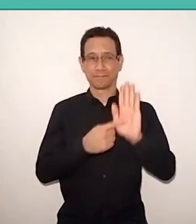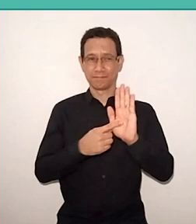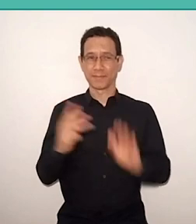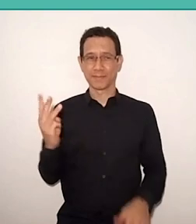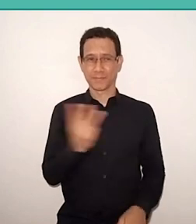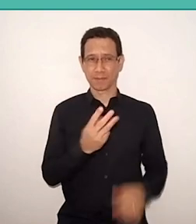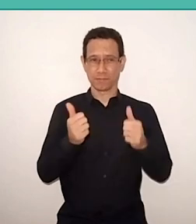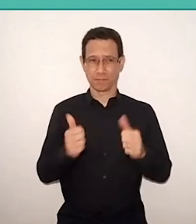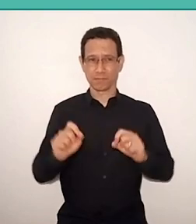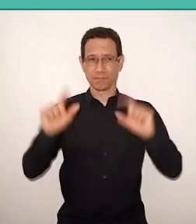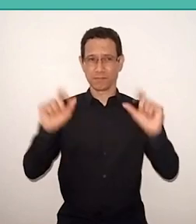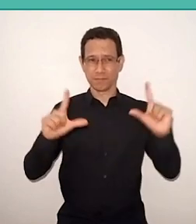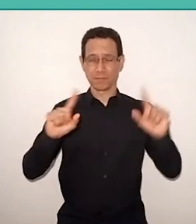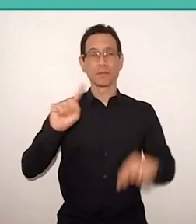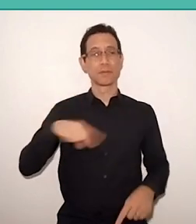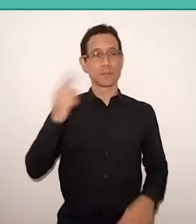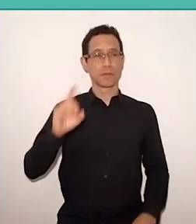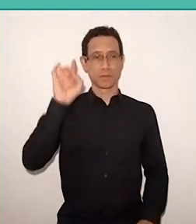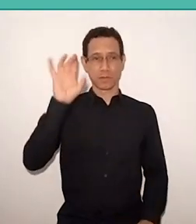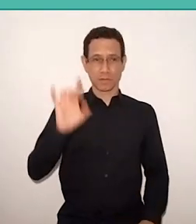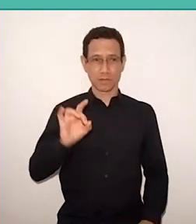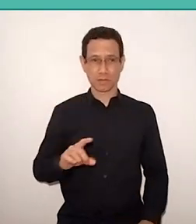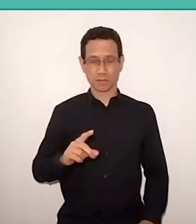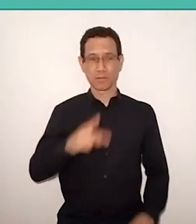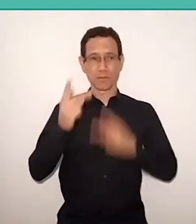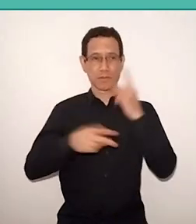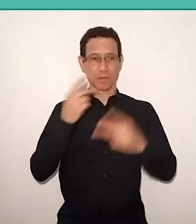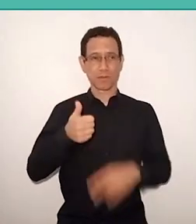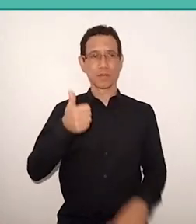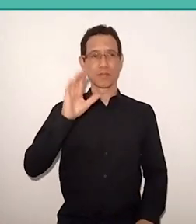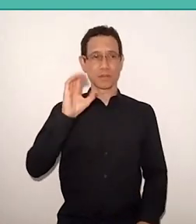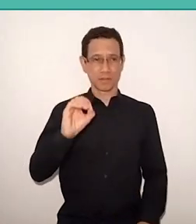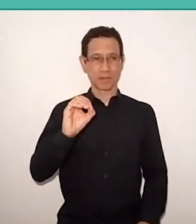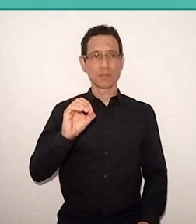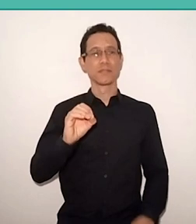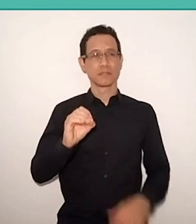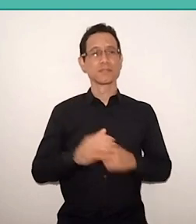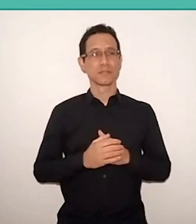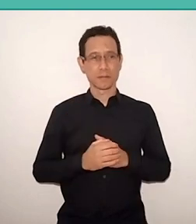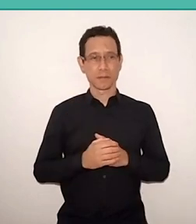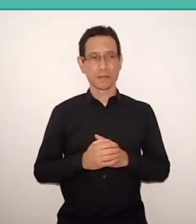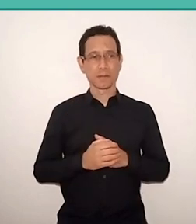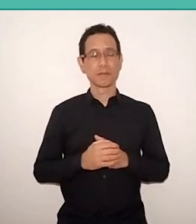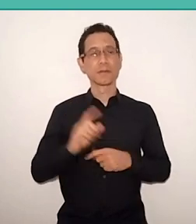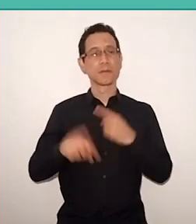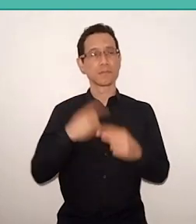later, each one will have 10 to 15 minute speech and the questions will get there through the chat